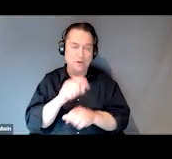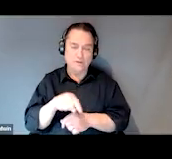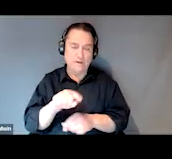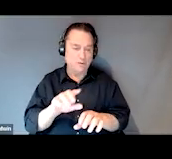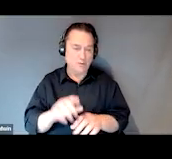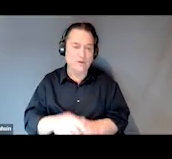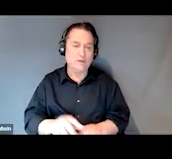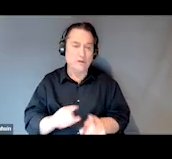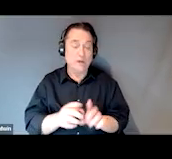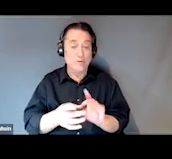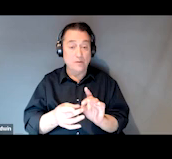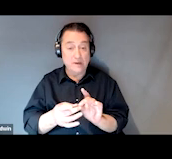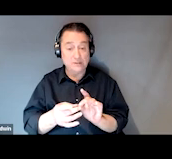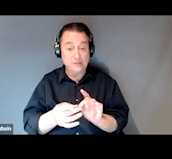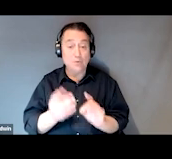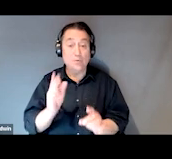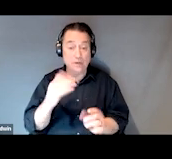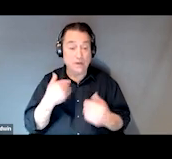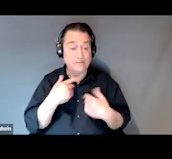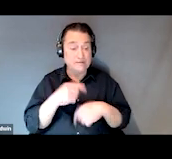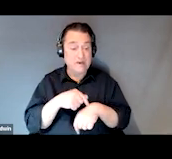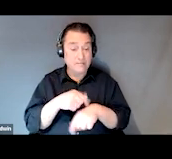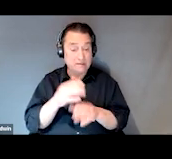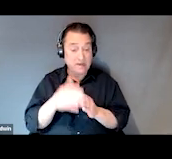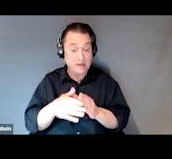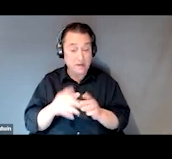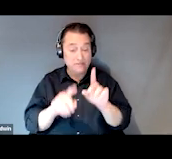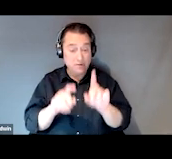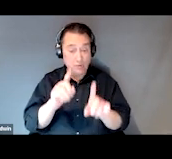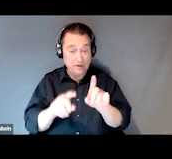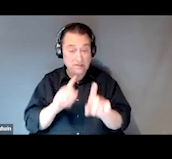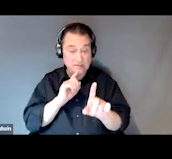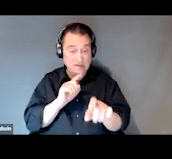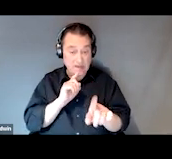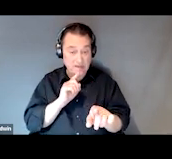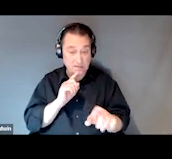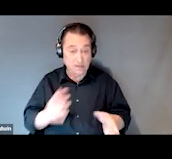And like we mentioned already, we'll have time at the end for questions and answers facilitated by our team.